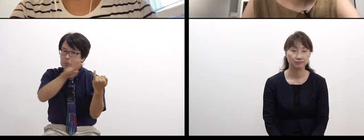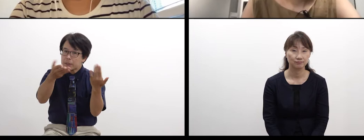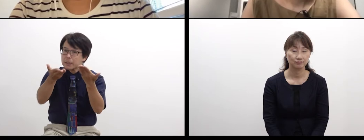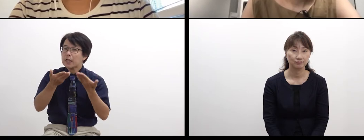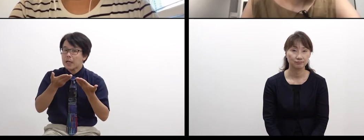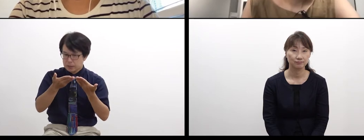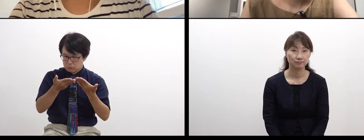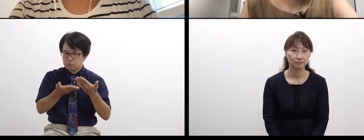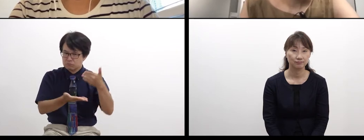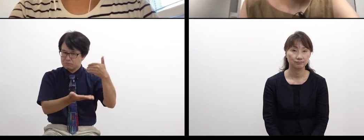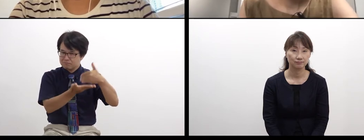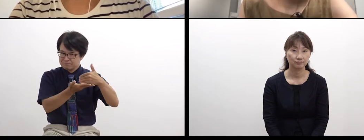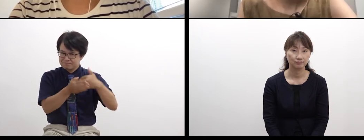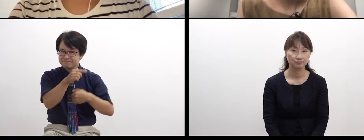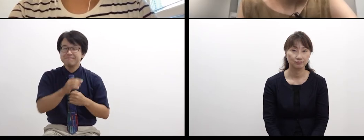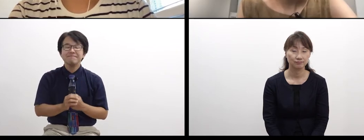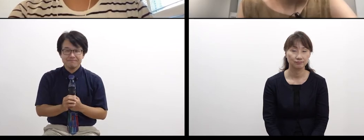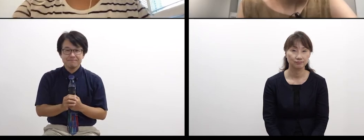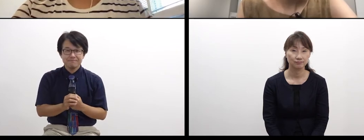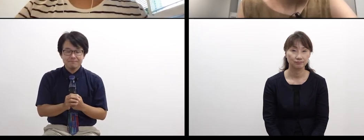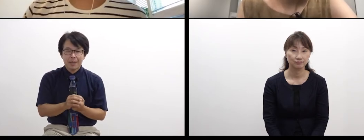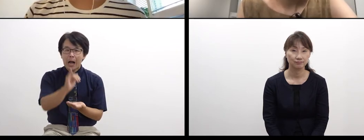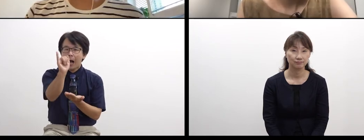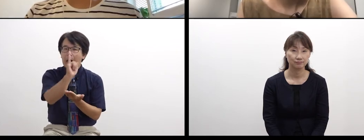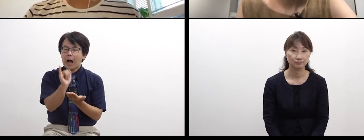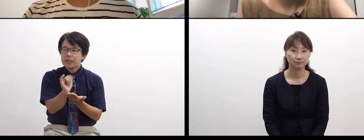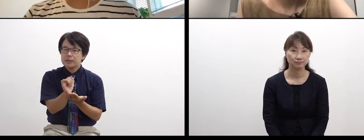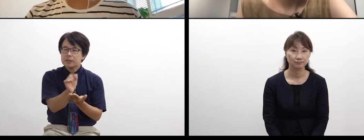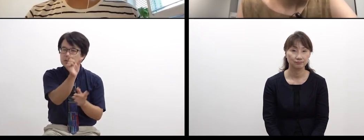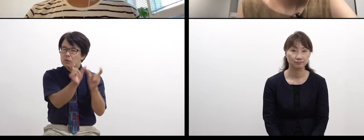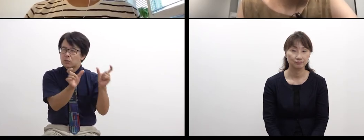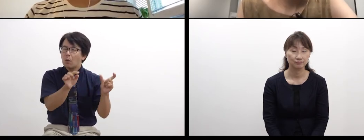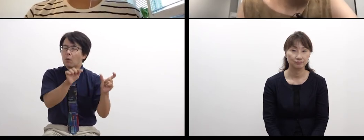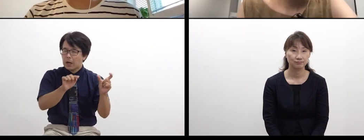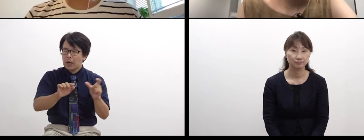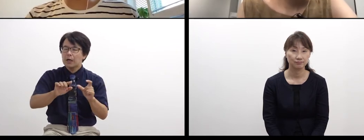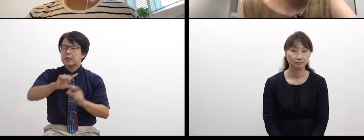I’d like to hear from you about the possibility of communication